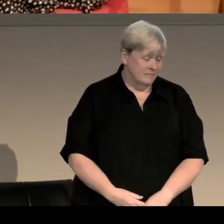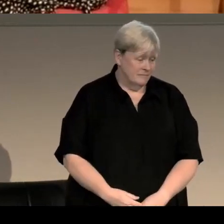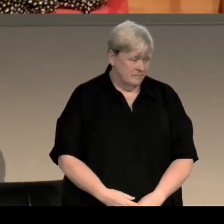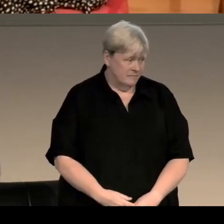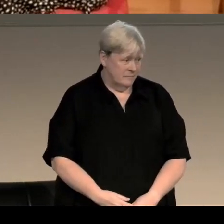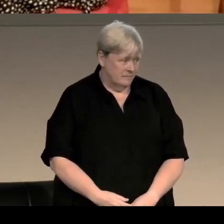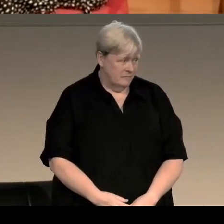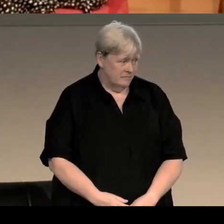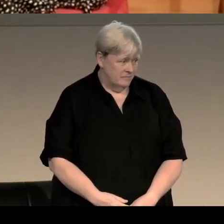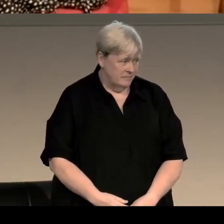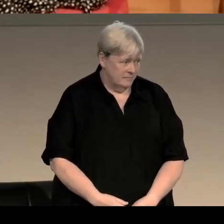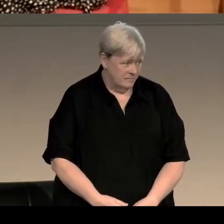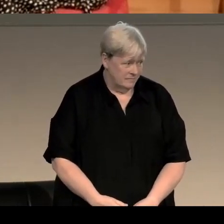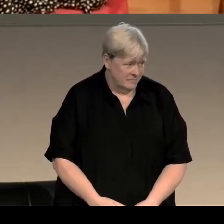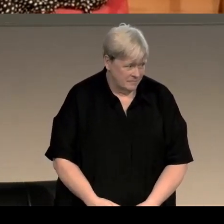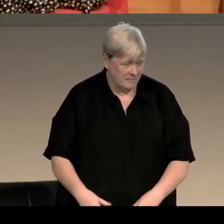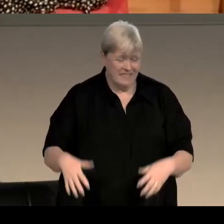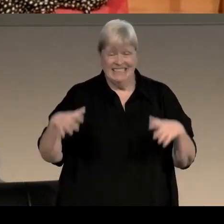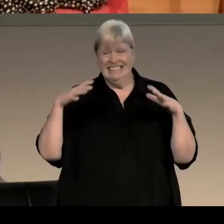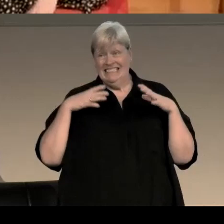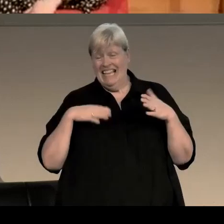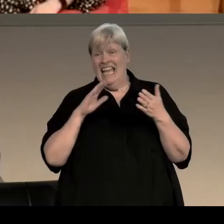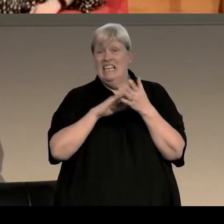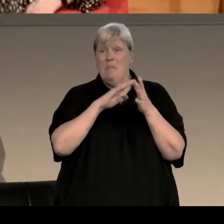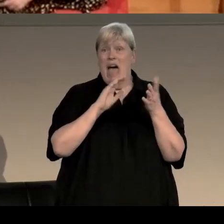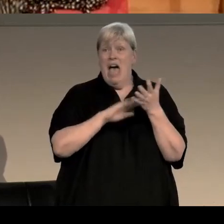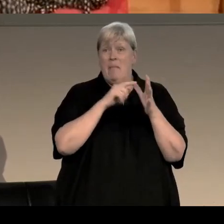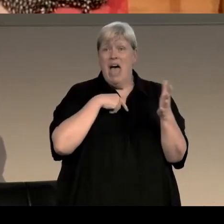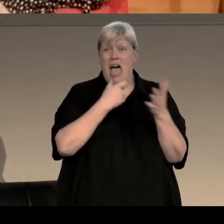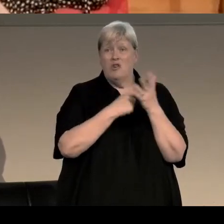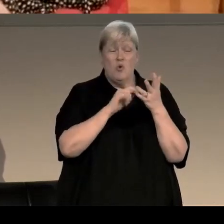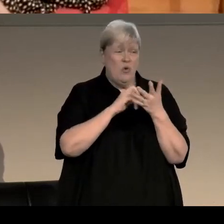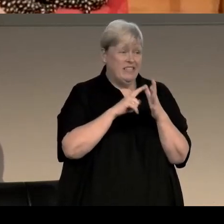You're making me think I need a mama Rosa to sort me out! Everybody needs a mama Rosa, trust me!